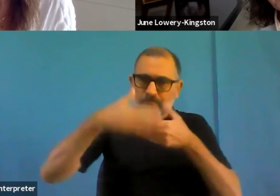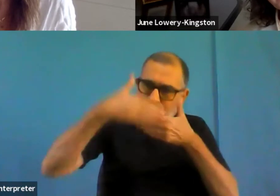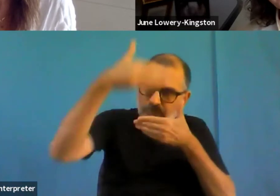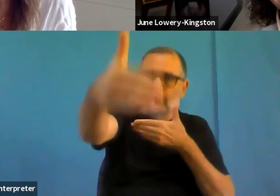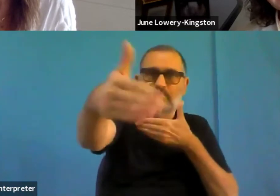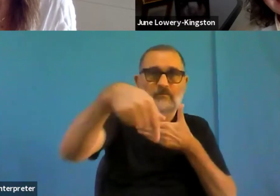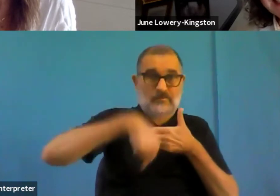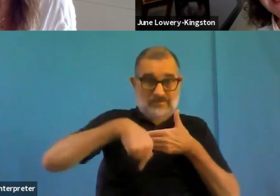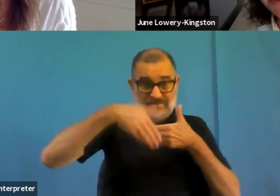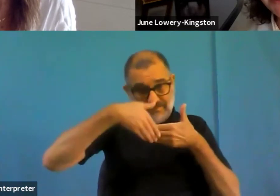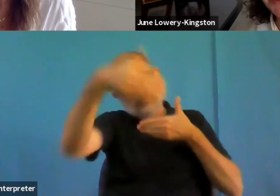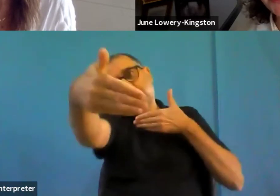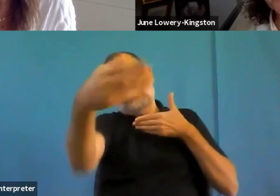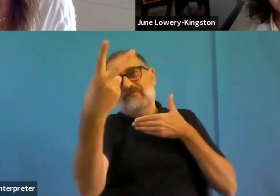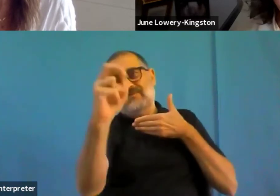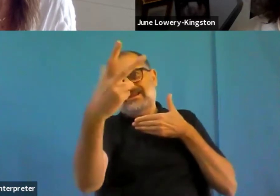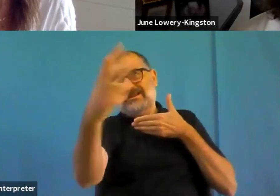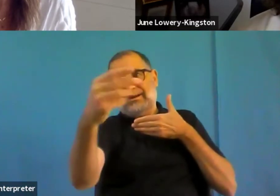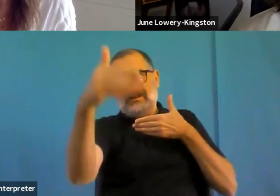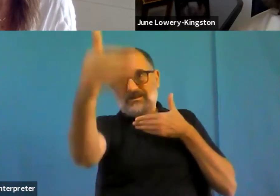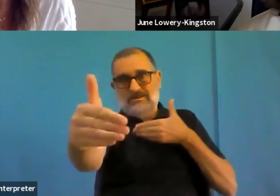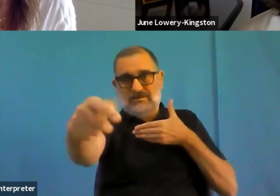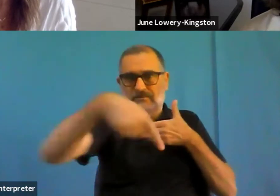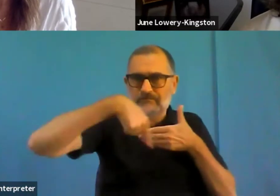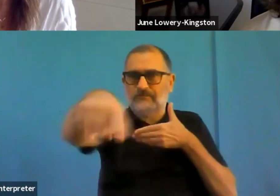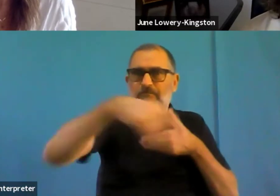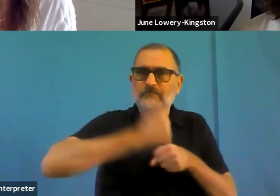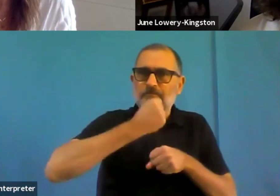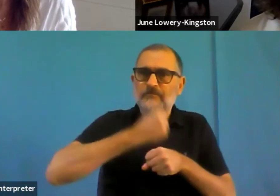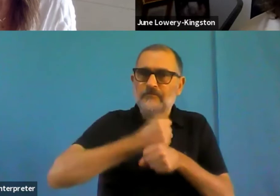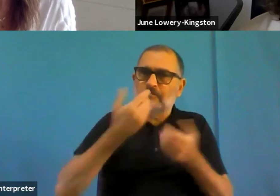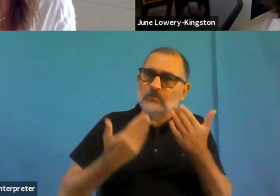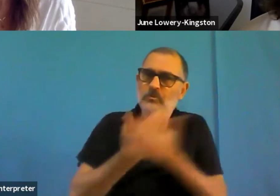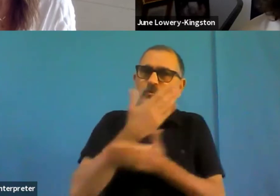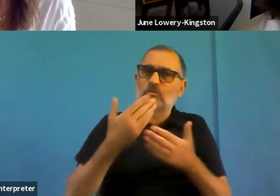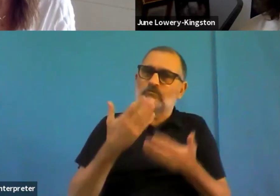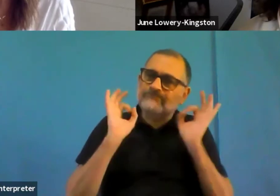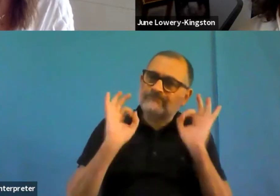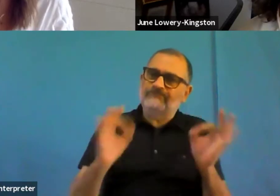And on top of existing legislation of which in the digital sphere, we actually have a fair amount.